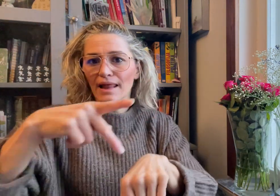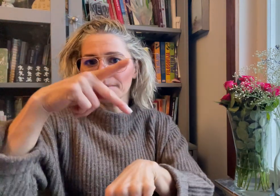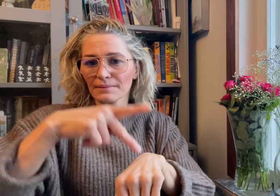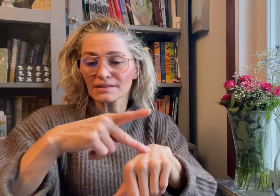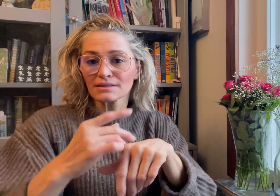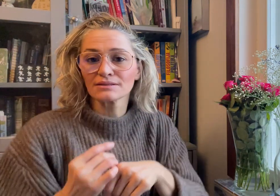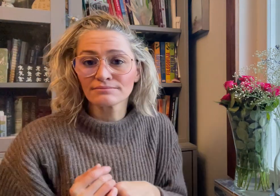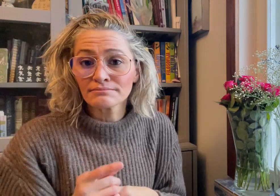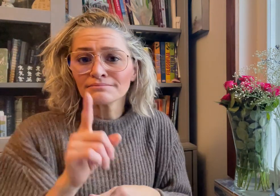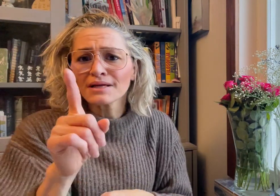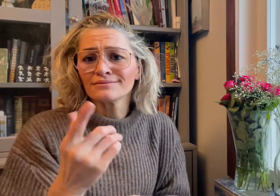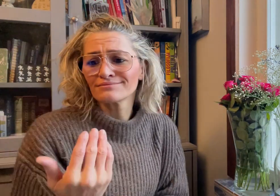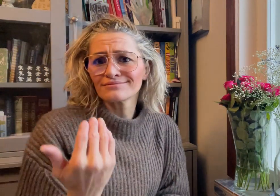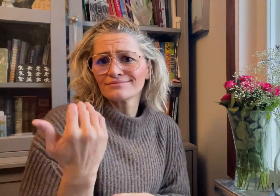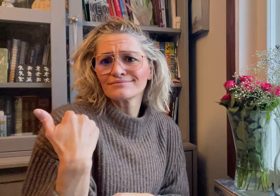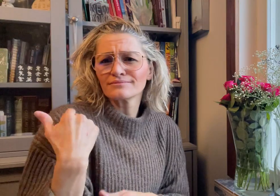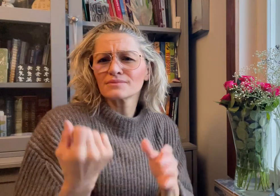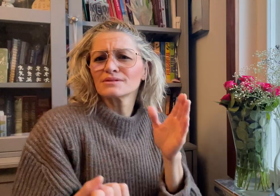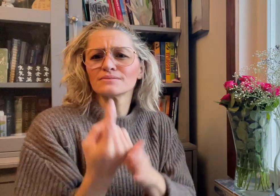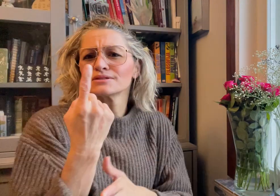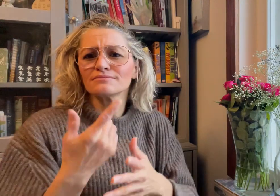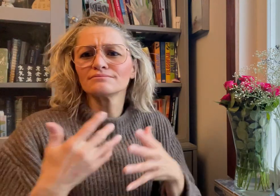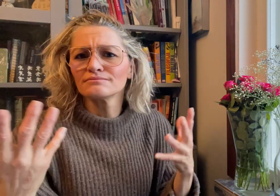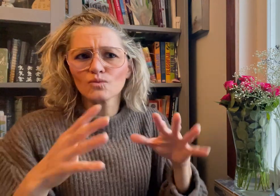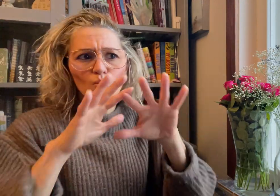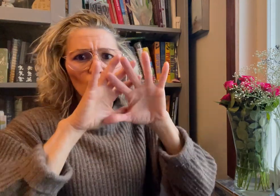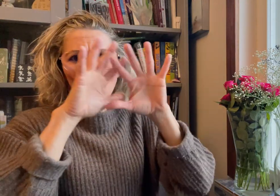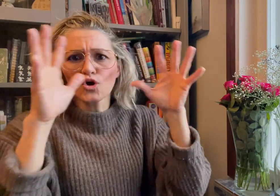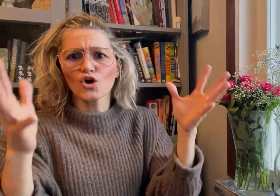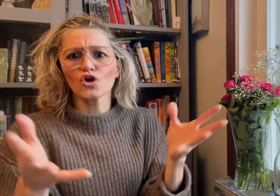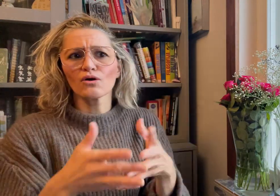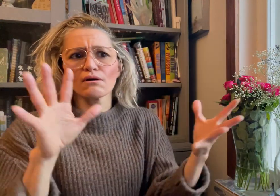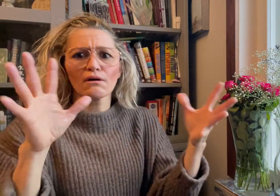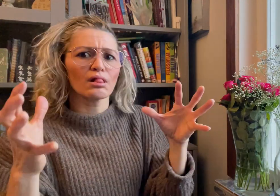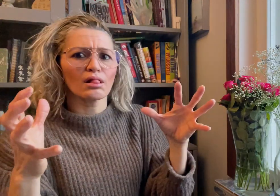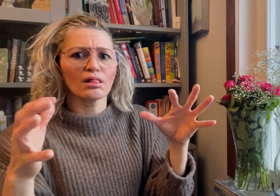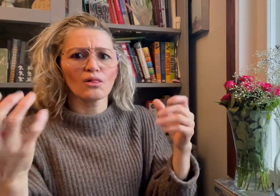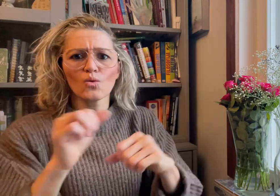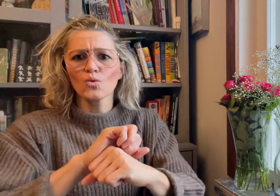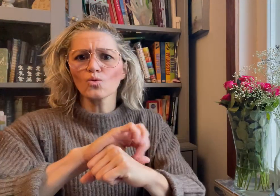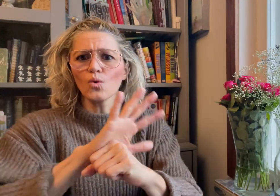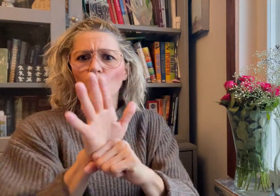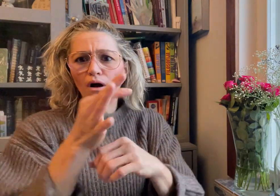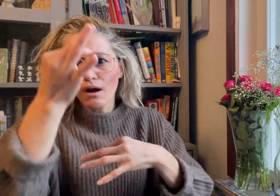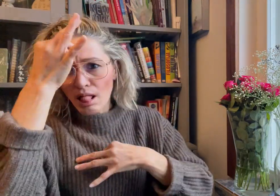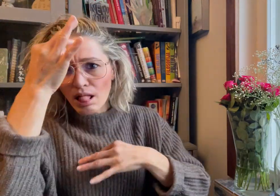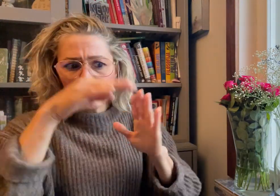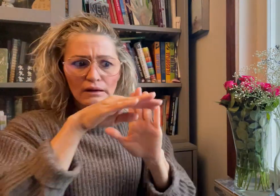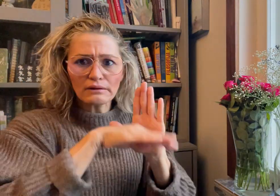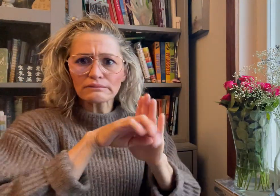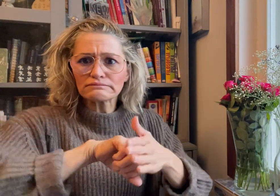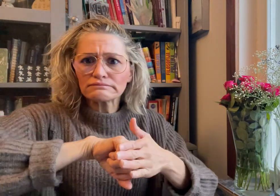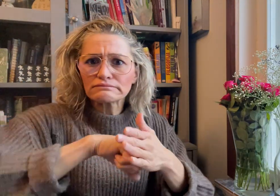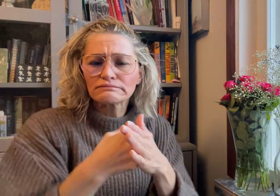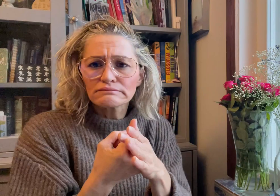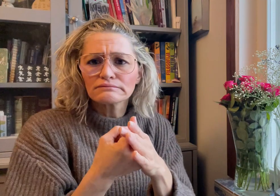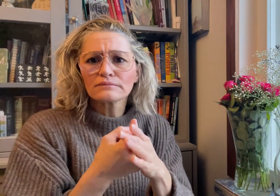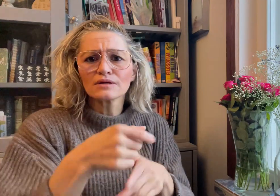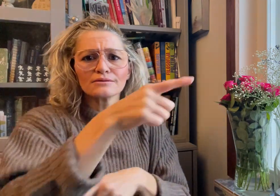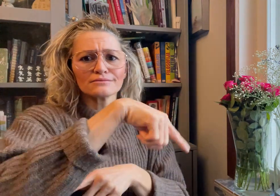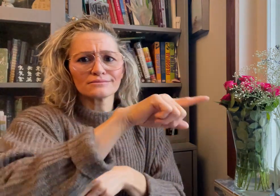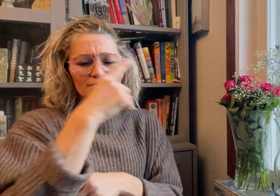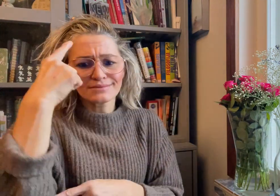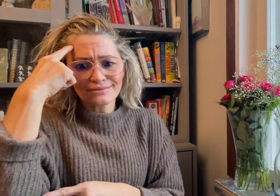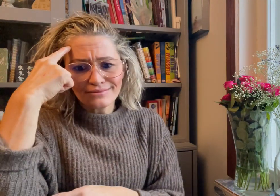Previously, they held the festival virtually due to COVID-19 rules.